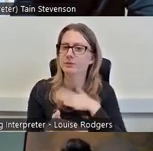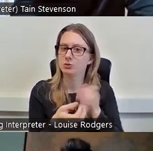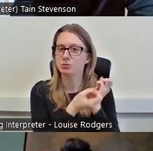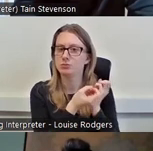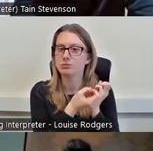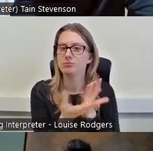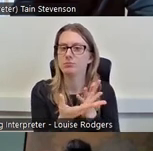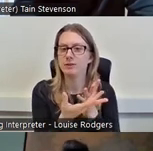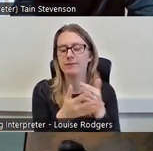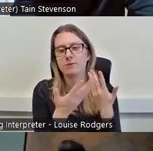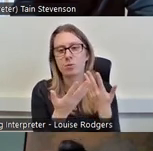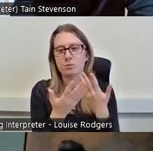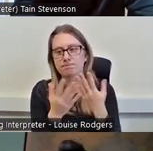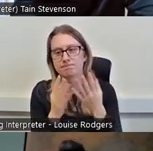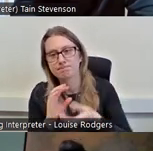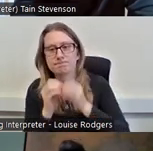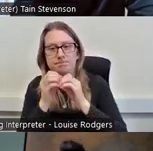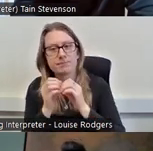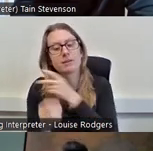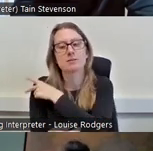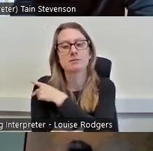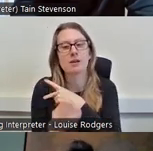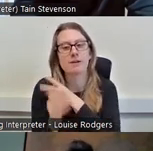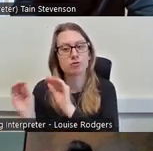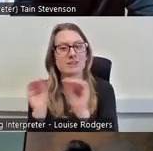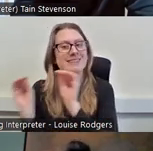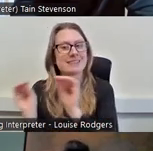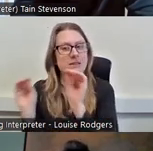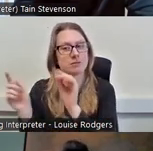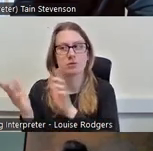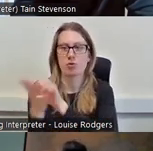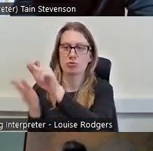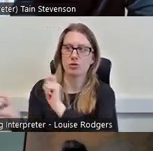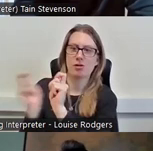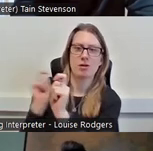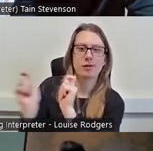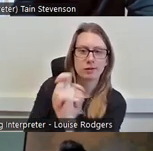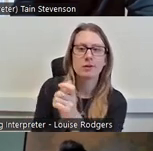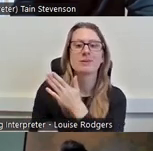commission staff training. Okay so we need our staff, we need the people in our organisations,